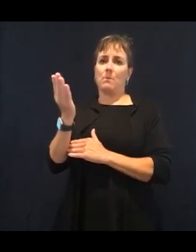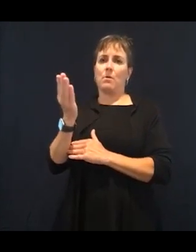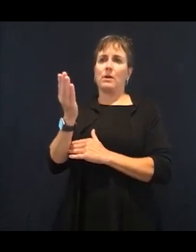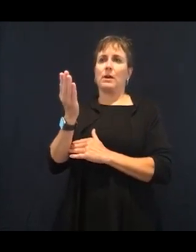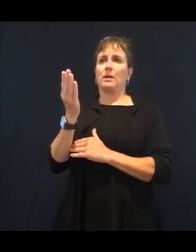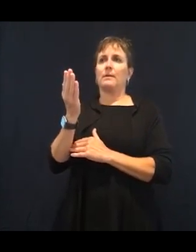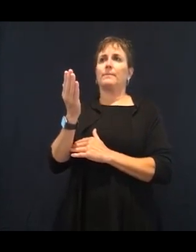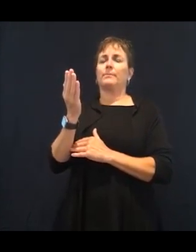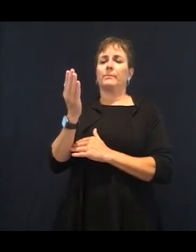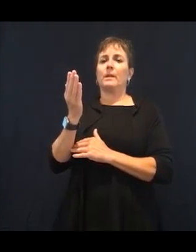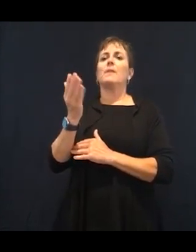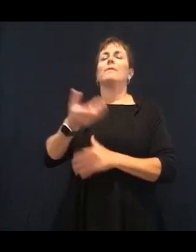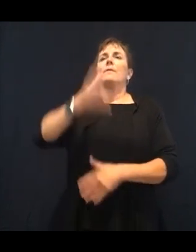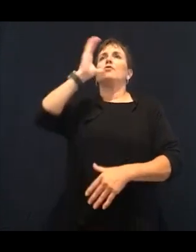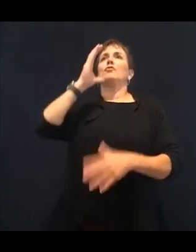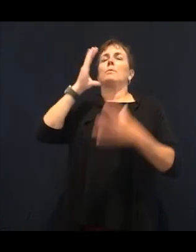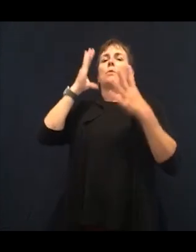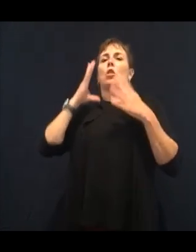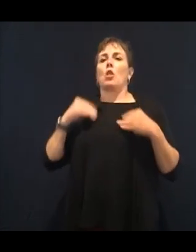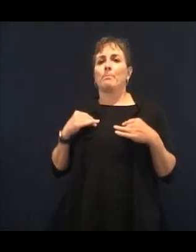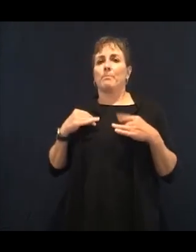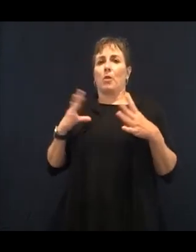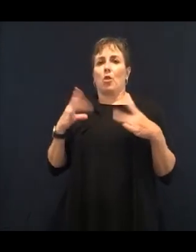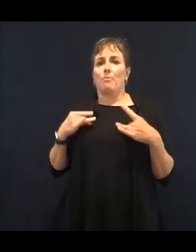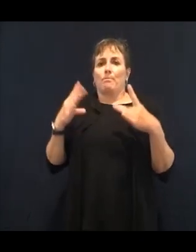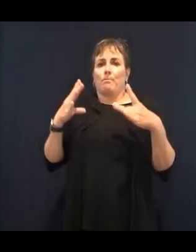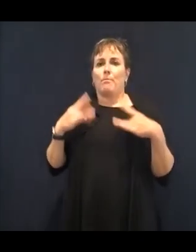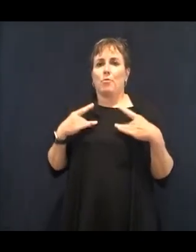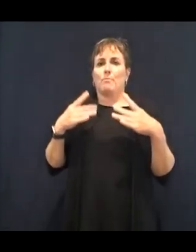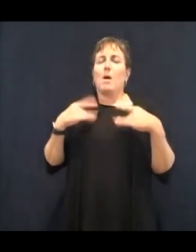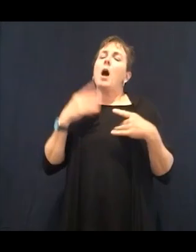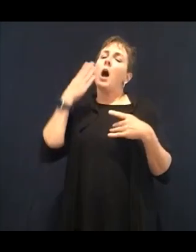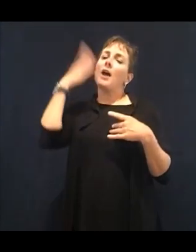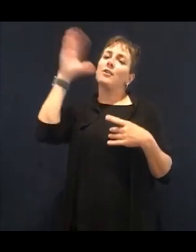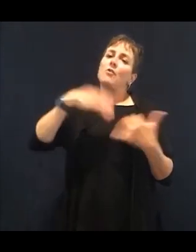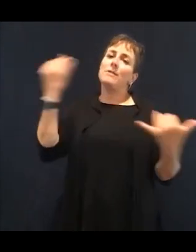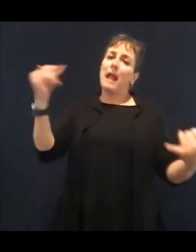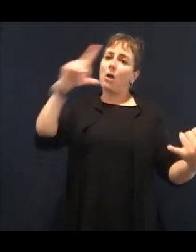and you need to cool yourself off, you can put a couple of pieces